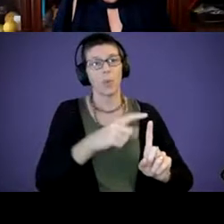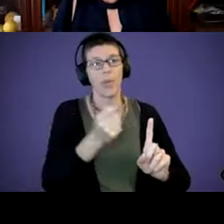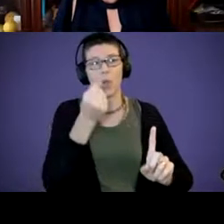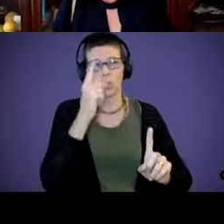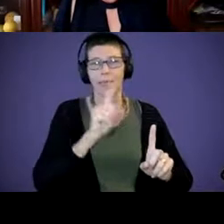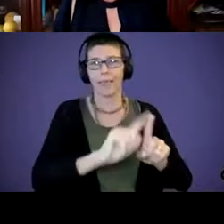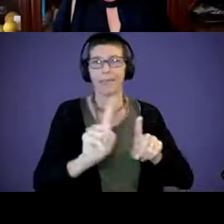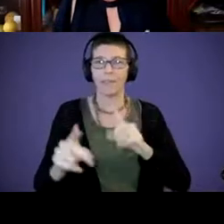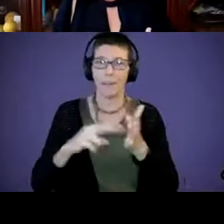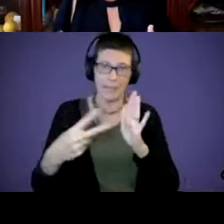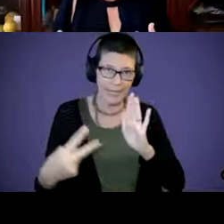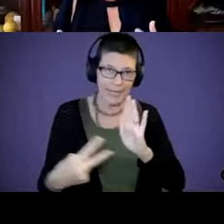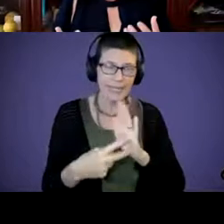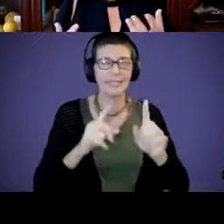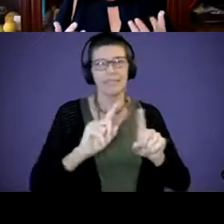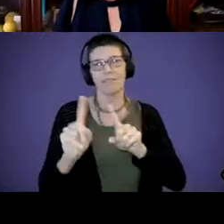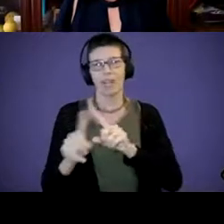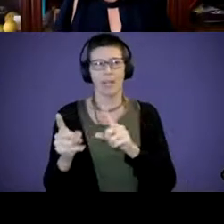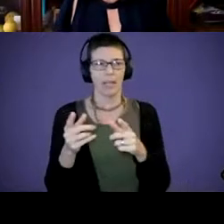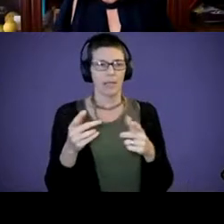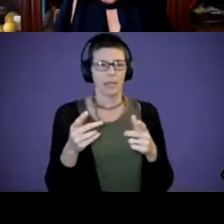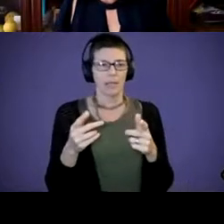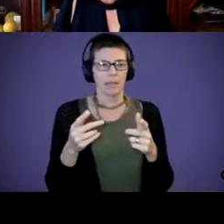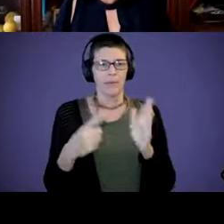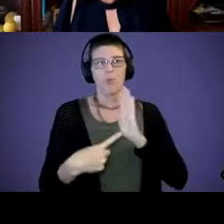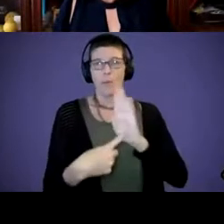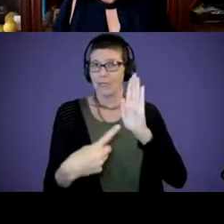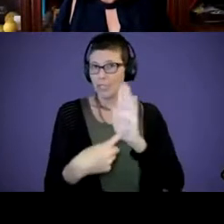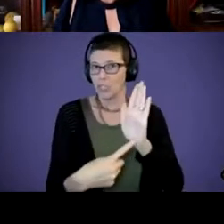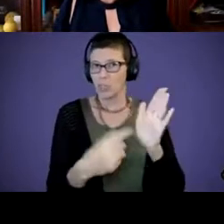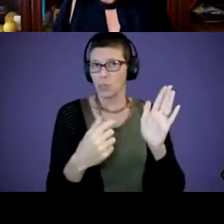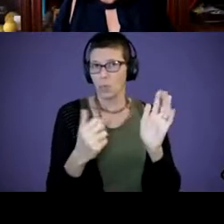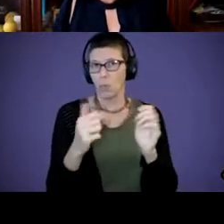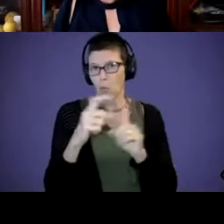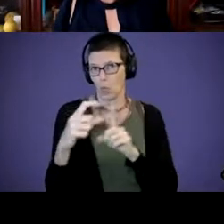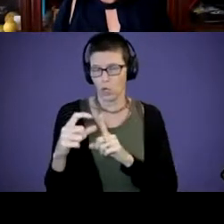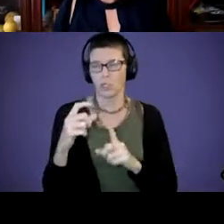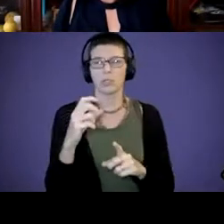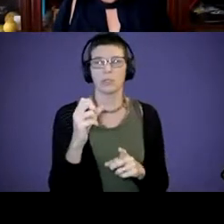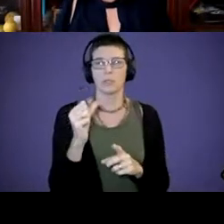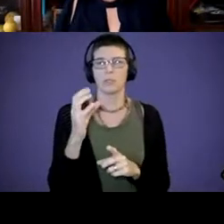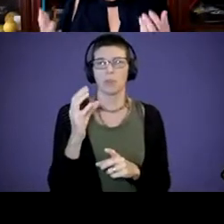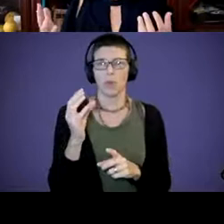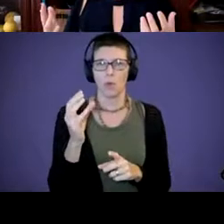meanings and the different representations of words. So, think about the word cat.